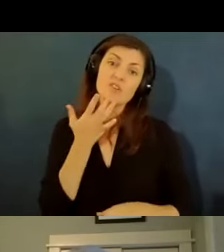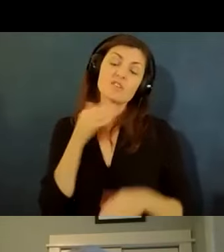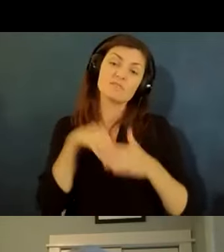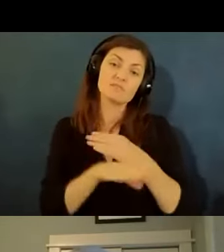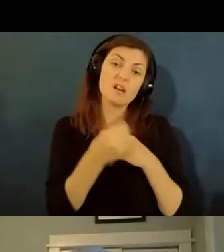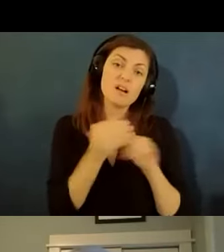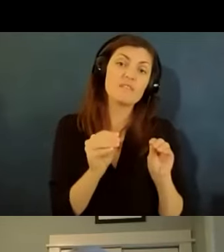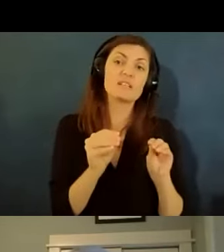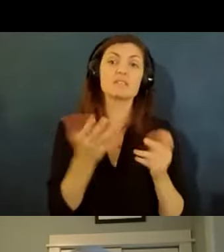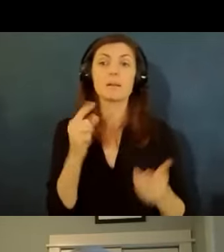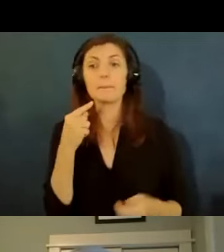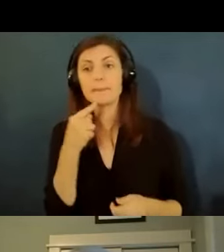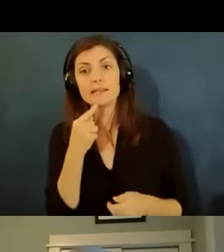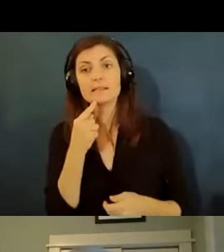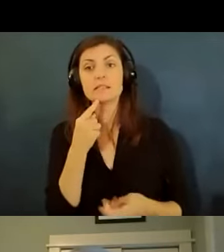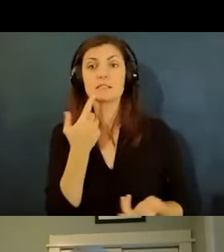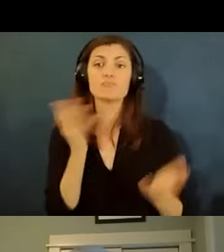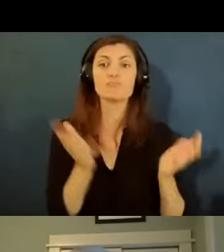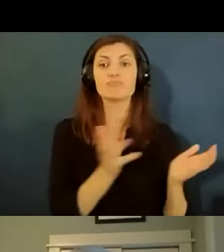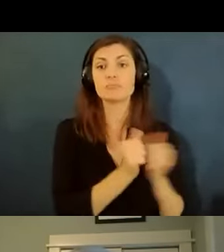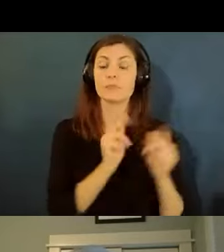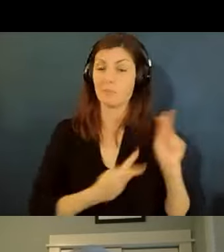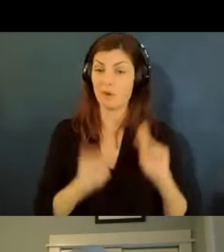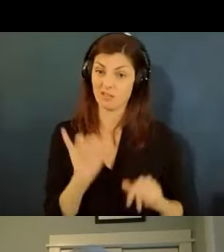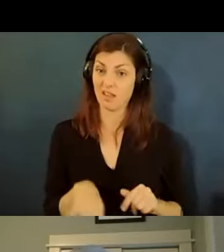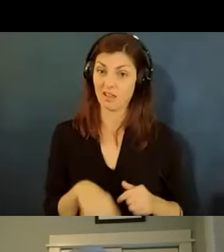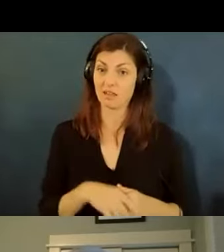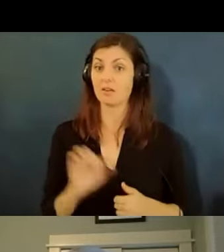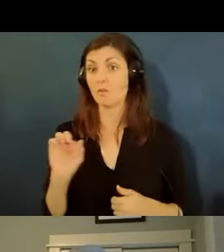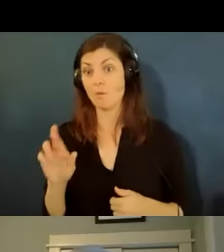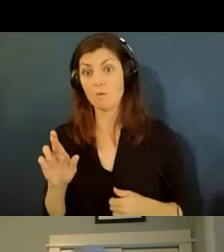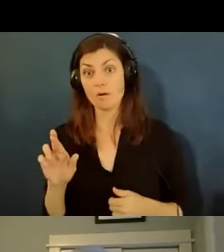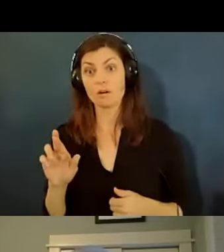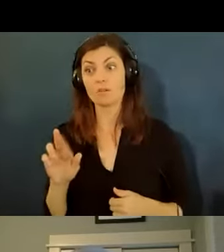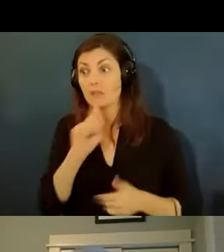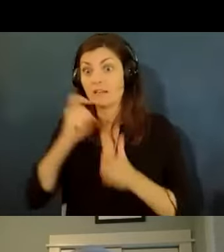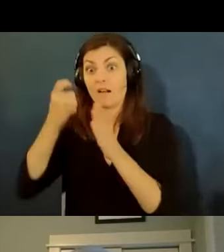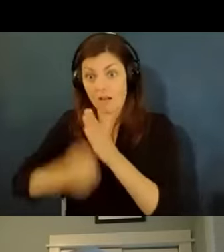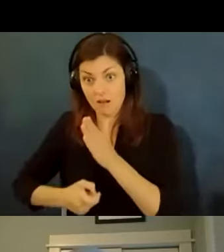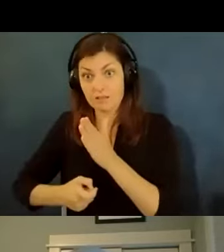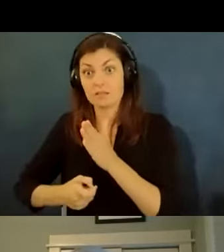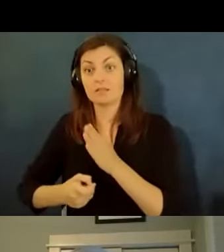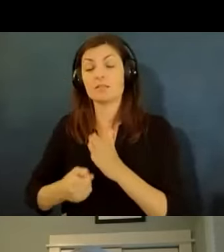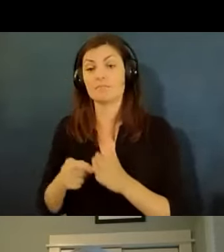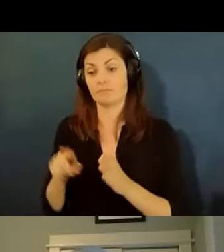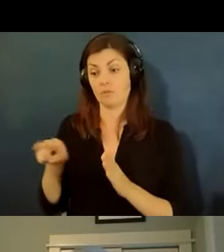of miss talking to people that kind of thing or is it costing them something so the example given it